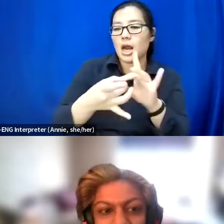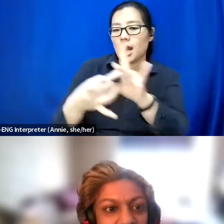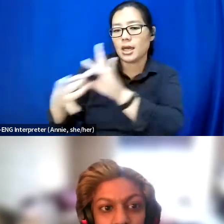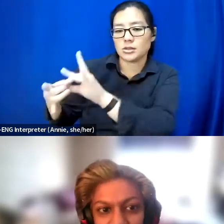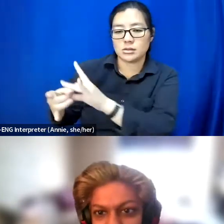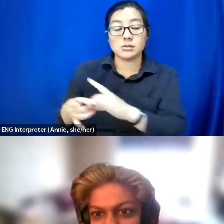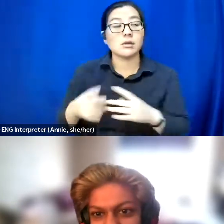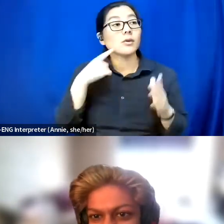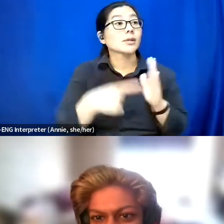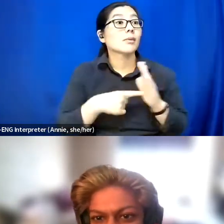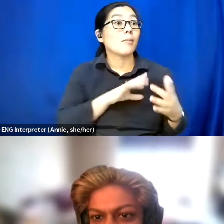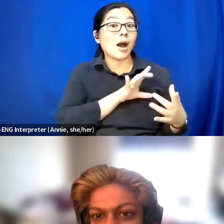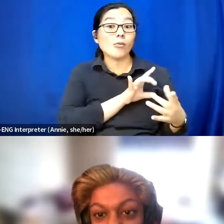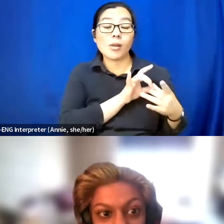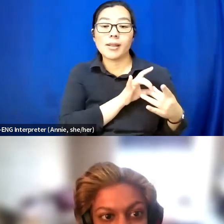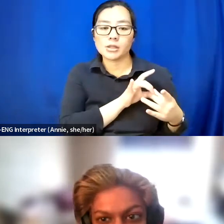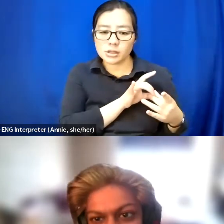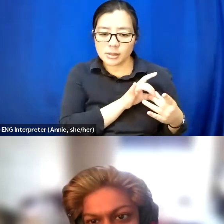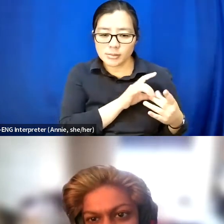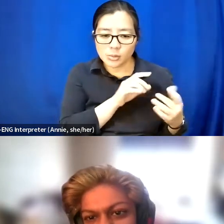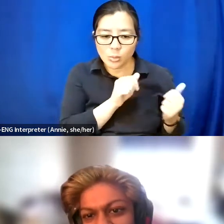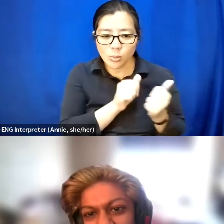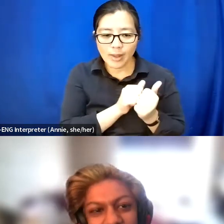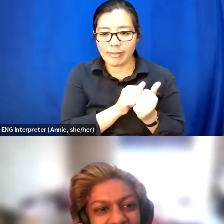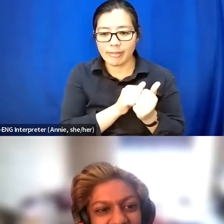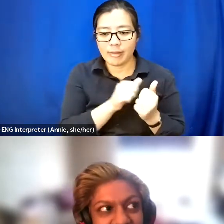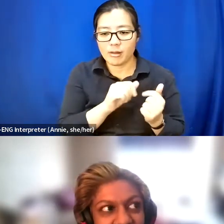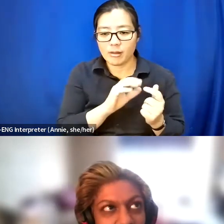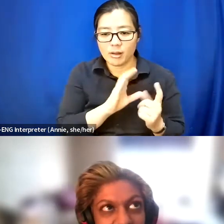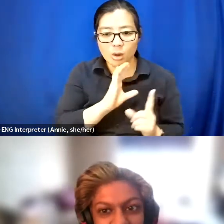to like and culture is a major thing.